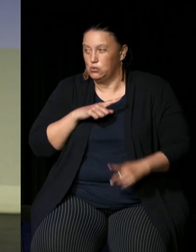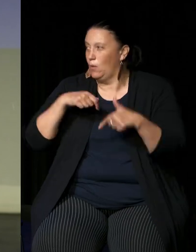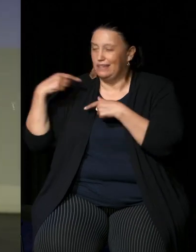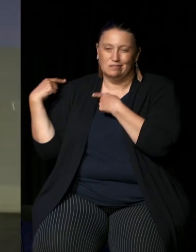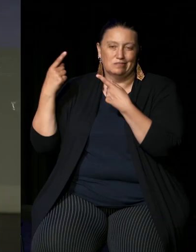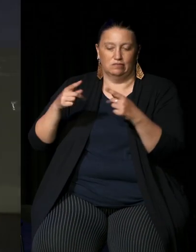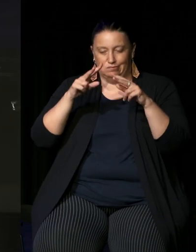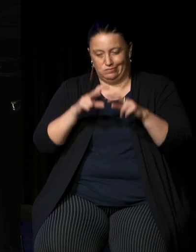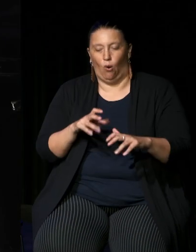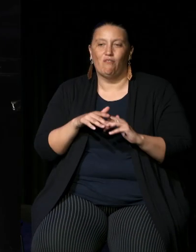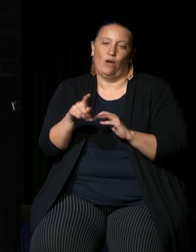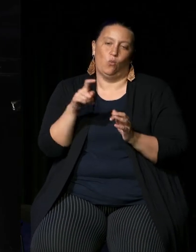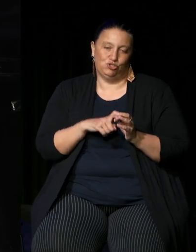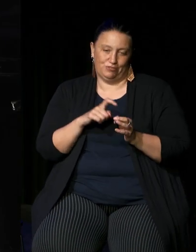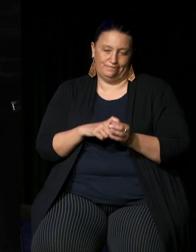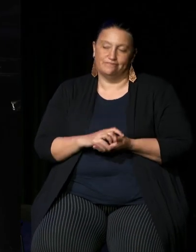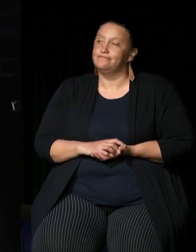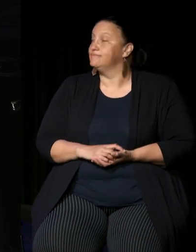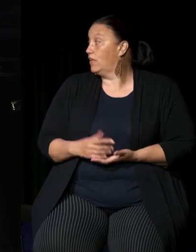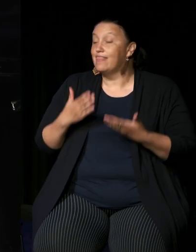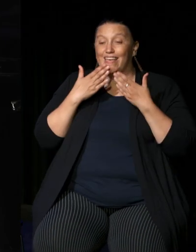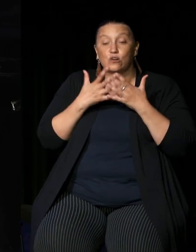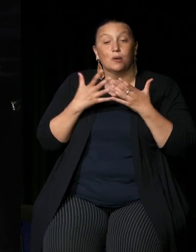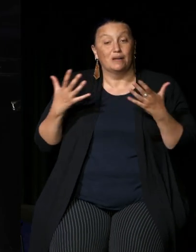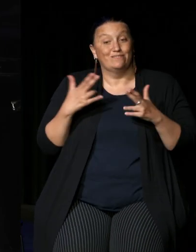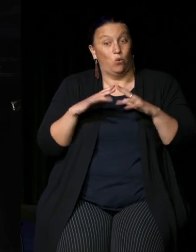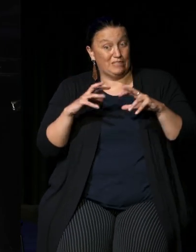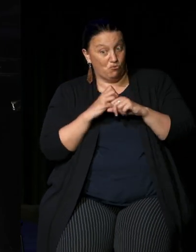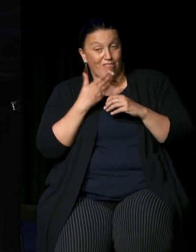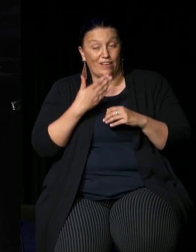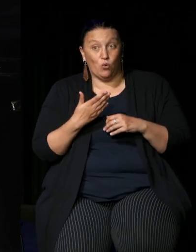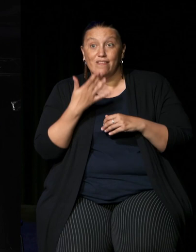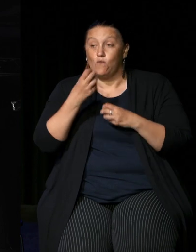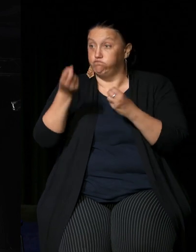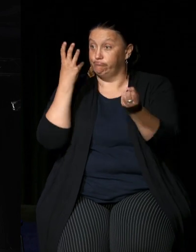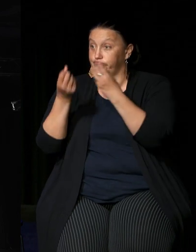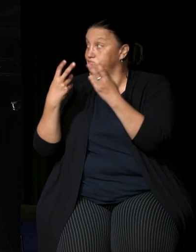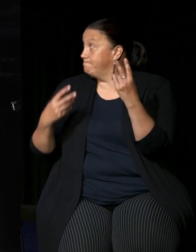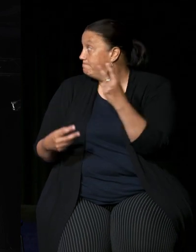okay thank you very much for all your responses as well if you're watching online then you can see